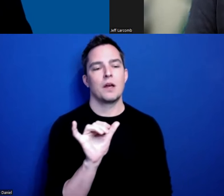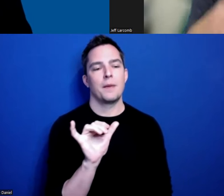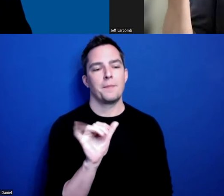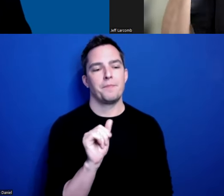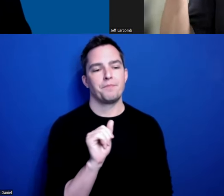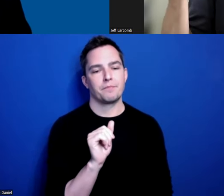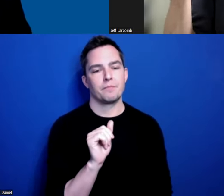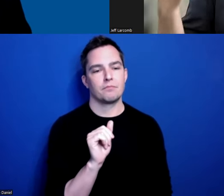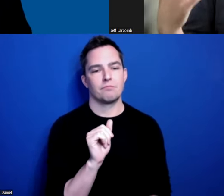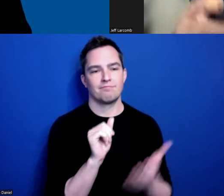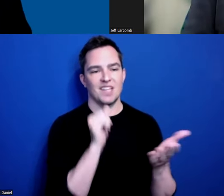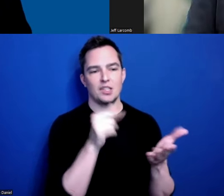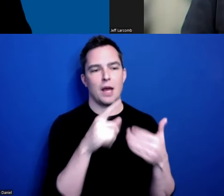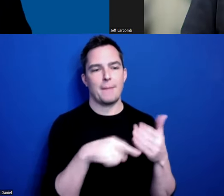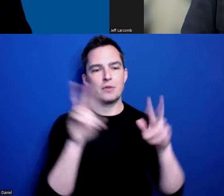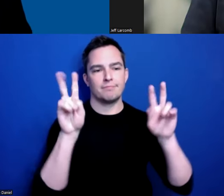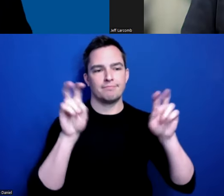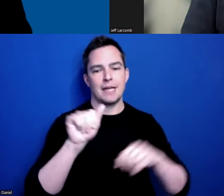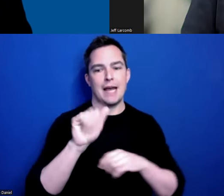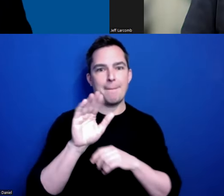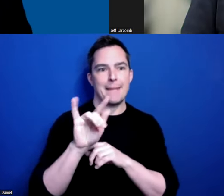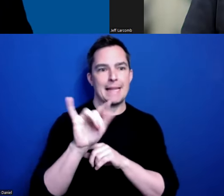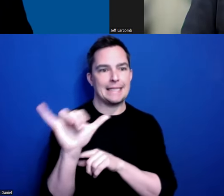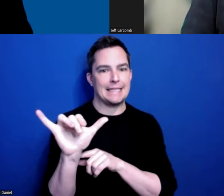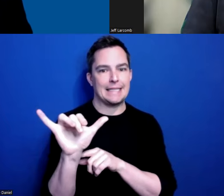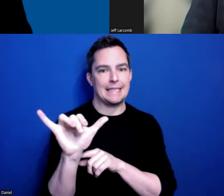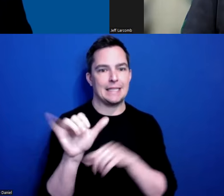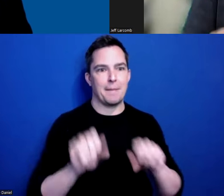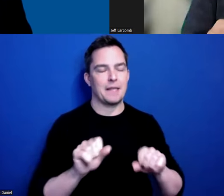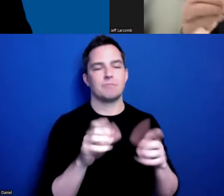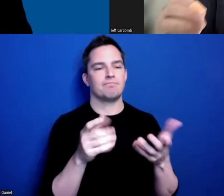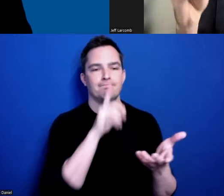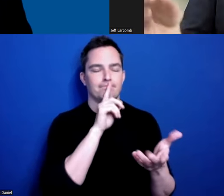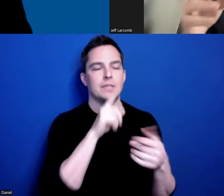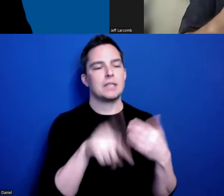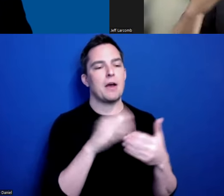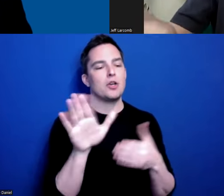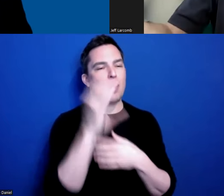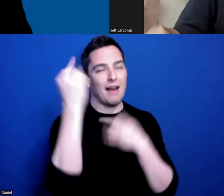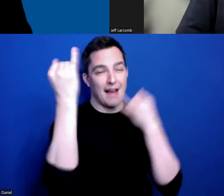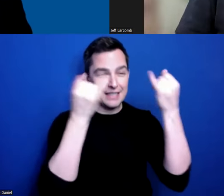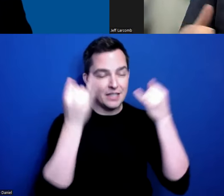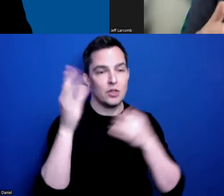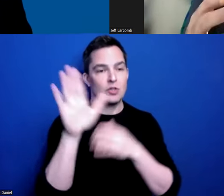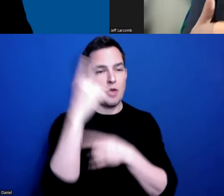It’s not about ability; it’s about getting your ideas and your thoughts across that barrier. And